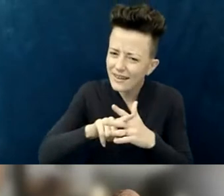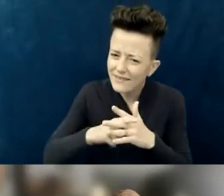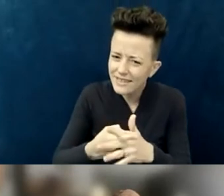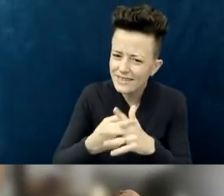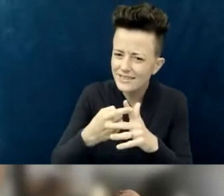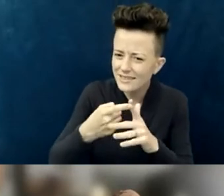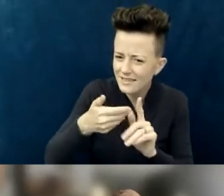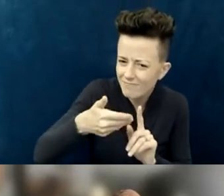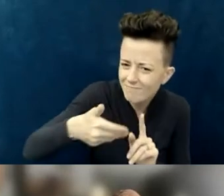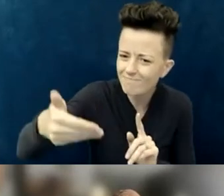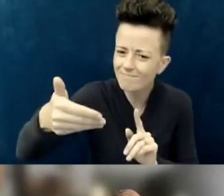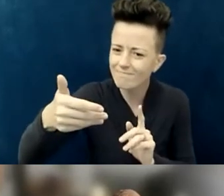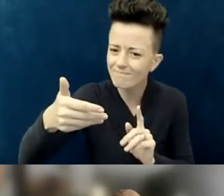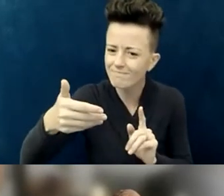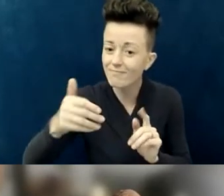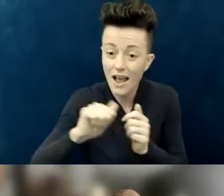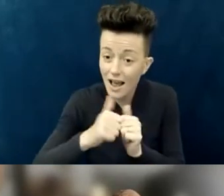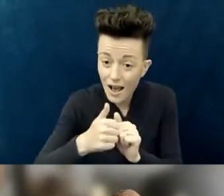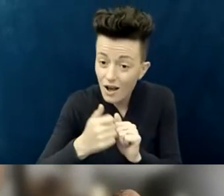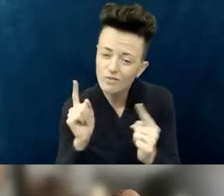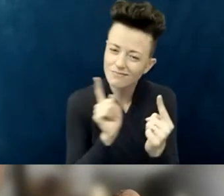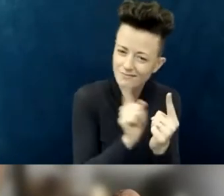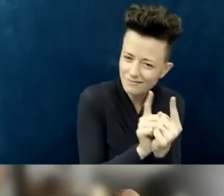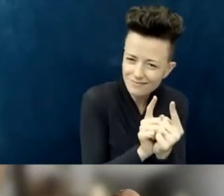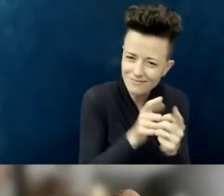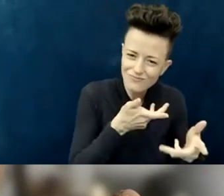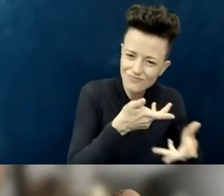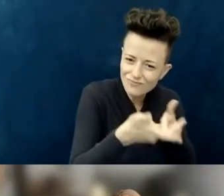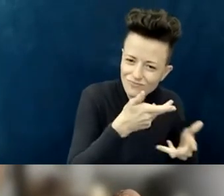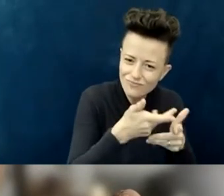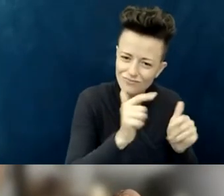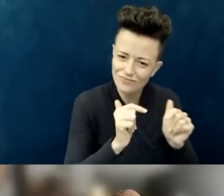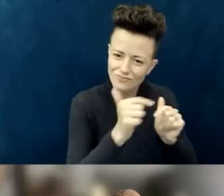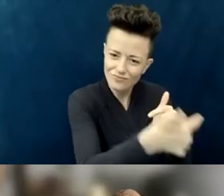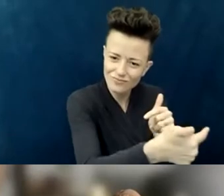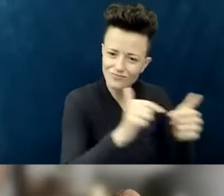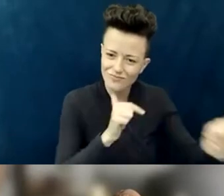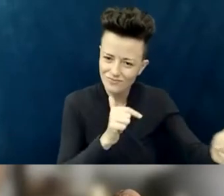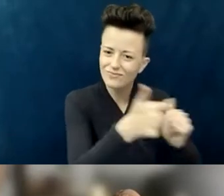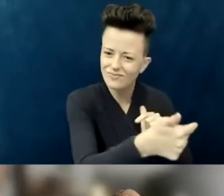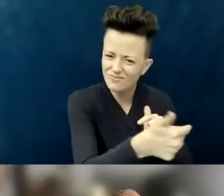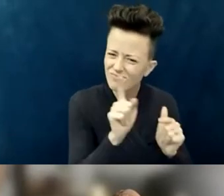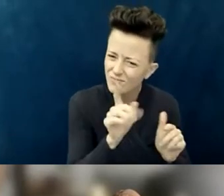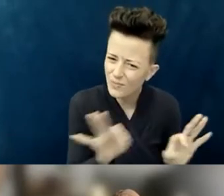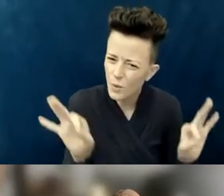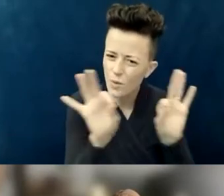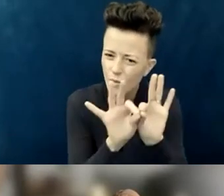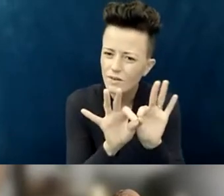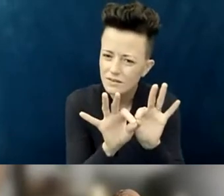approaching the family and creating a dialogue— but it also is such a beautiful story, Dave. Thank you.